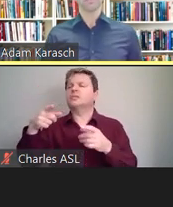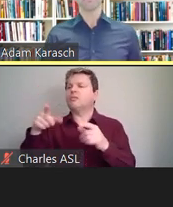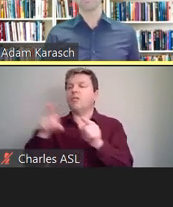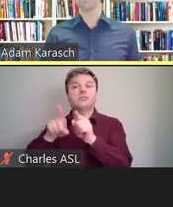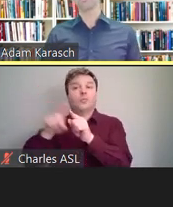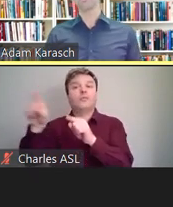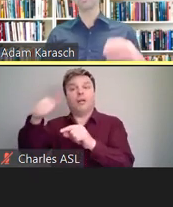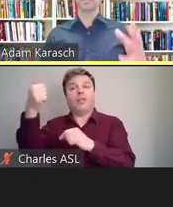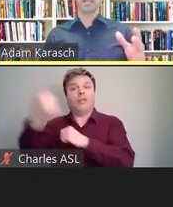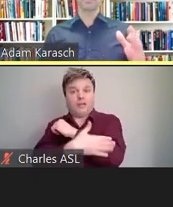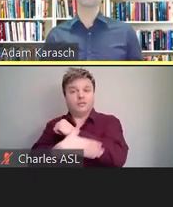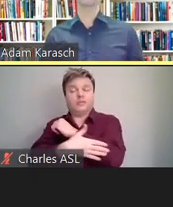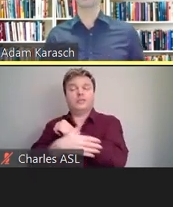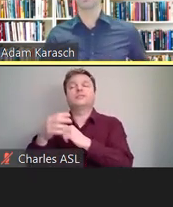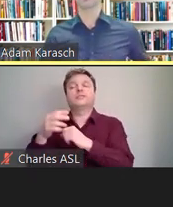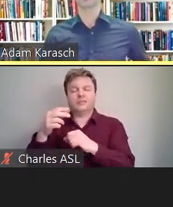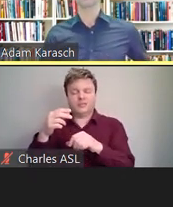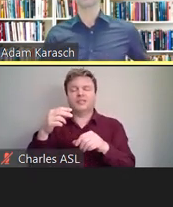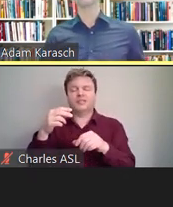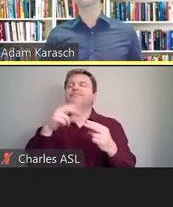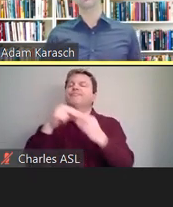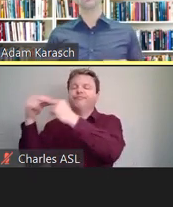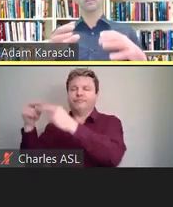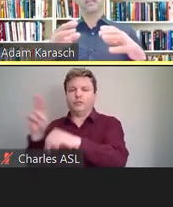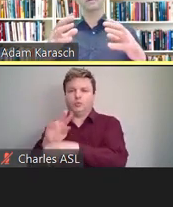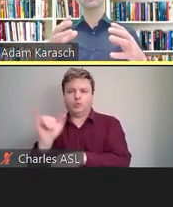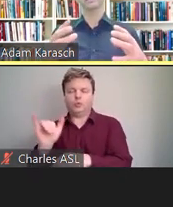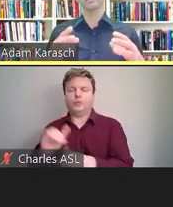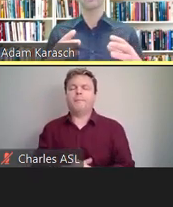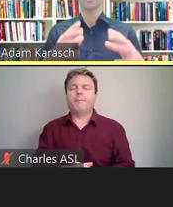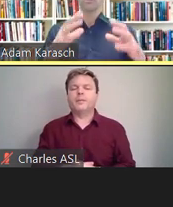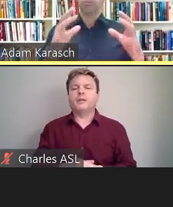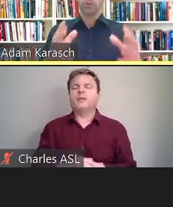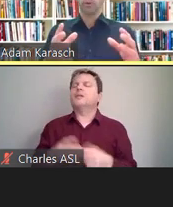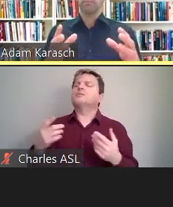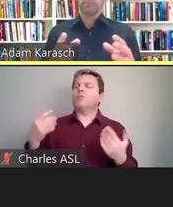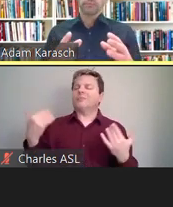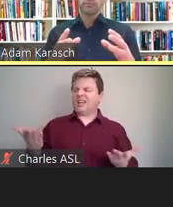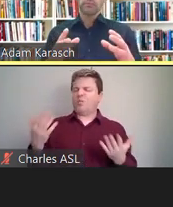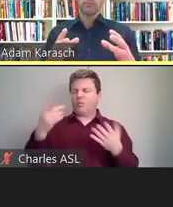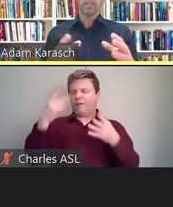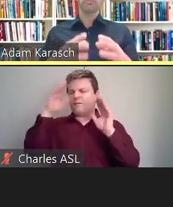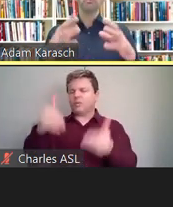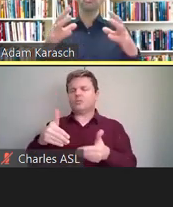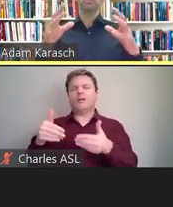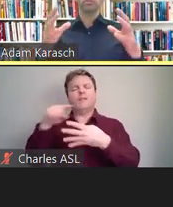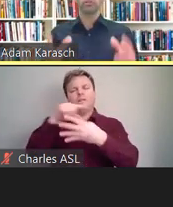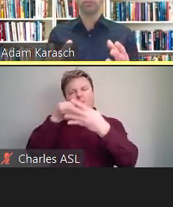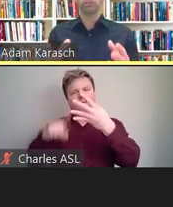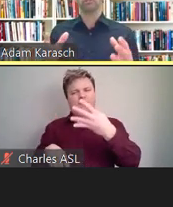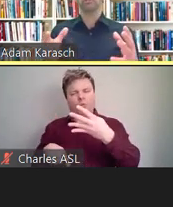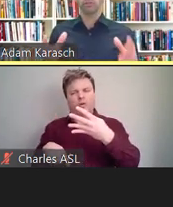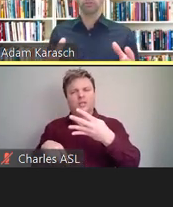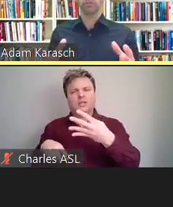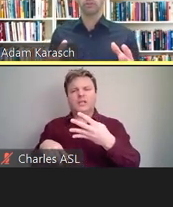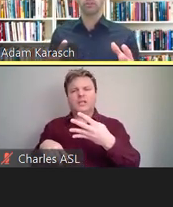So what we decided to do here was to focus on outlining four of the most universal solutions